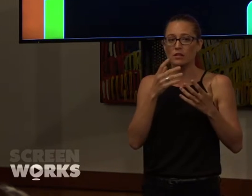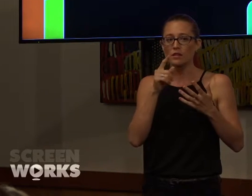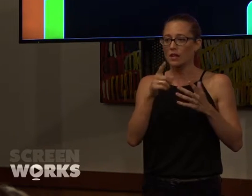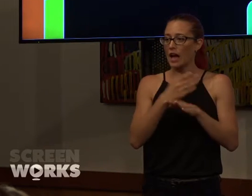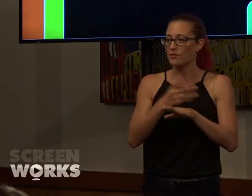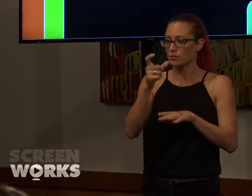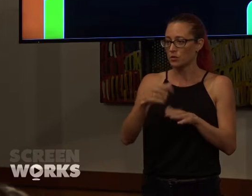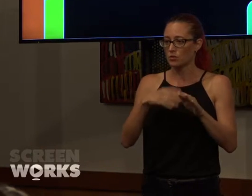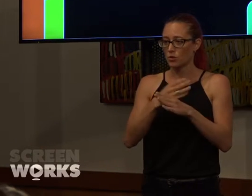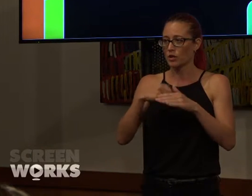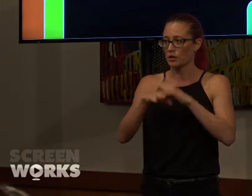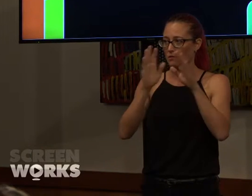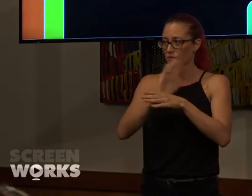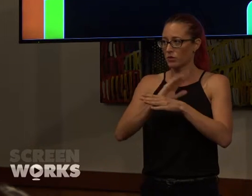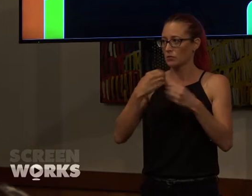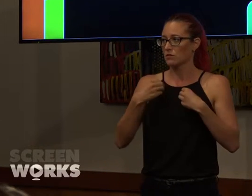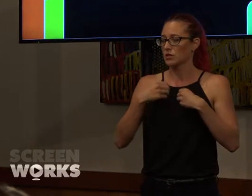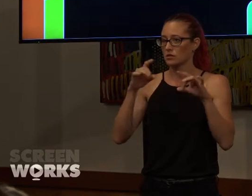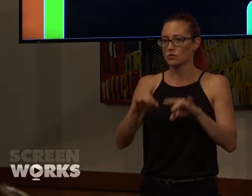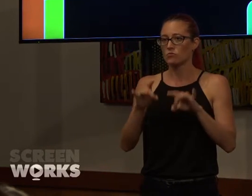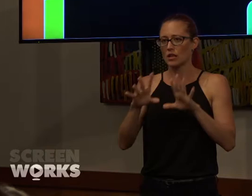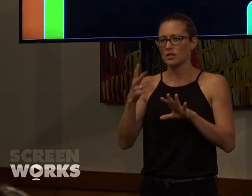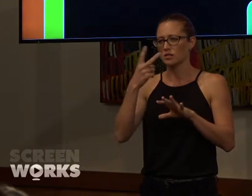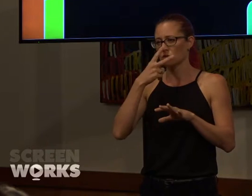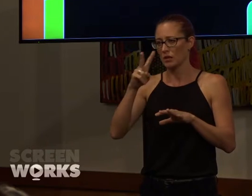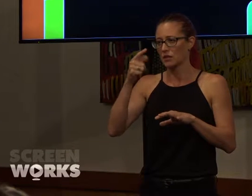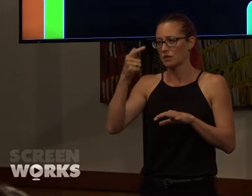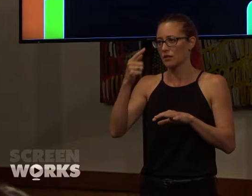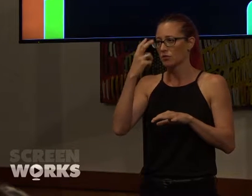in the screen industries in Australia is a 27 year old white male who lives in